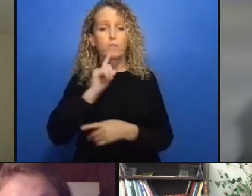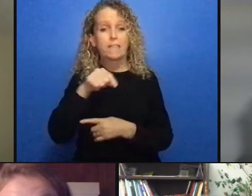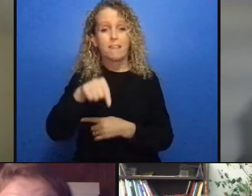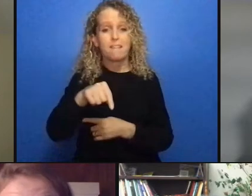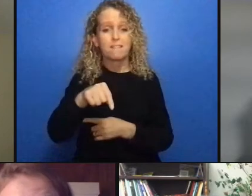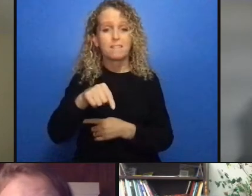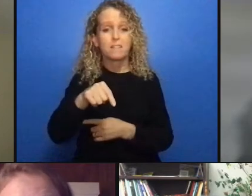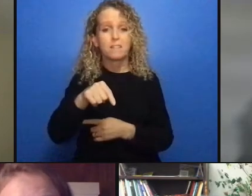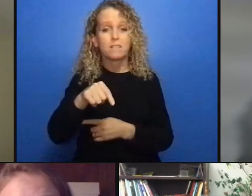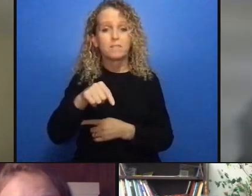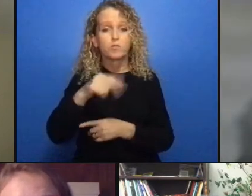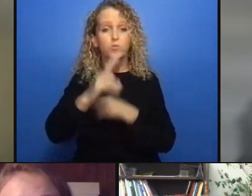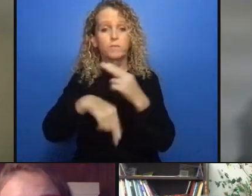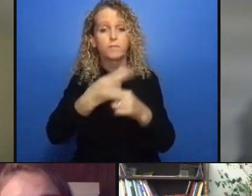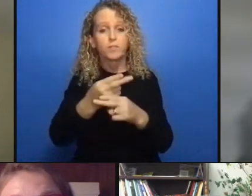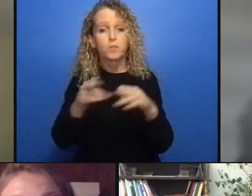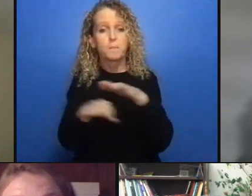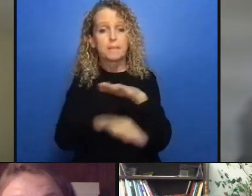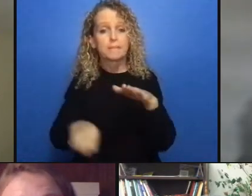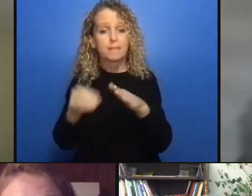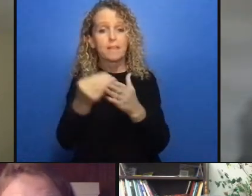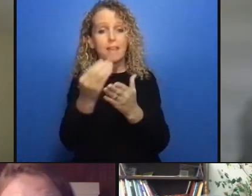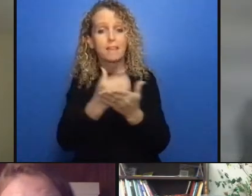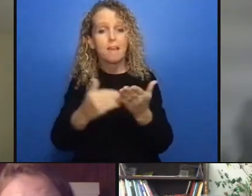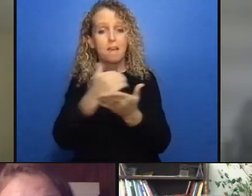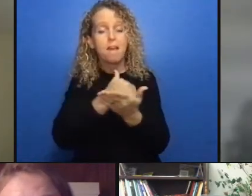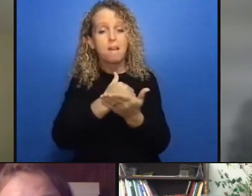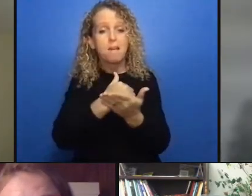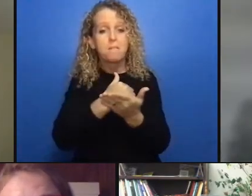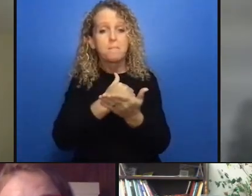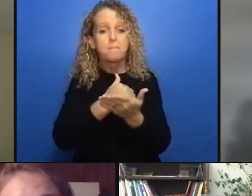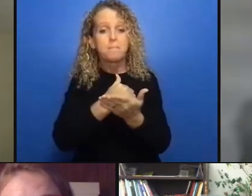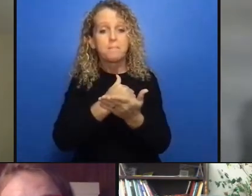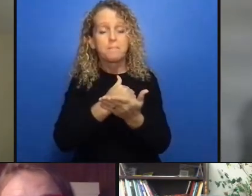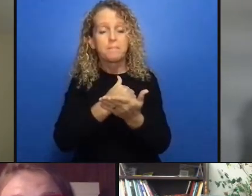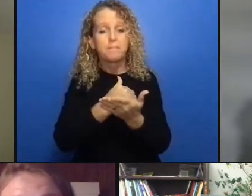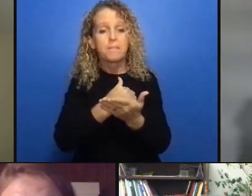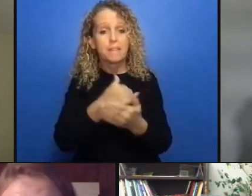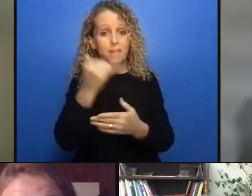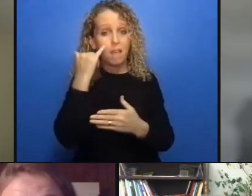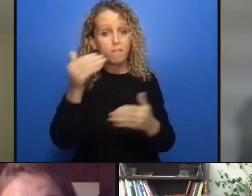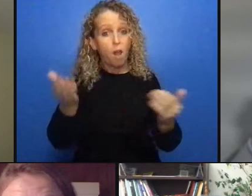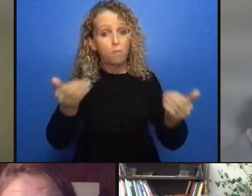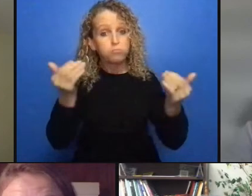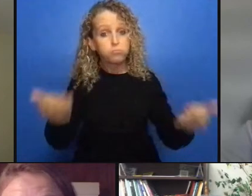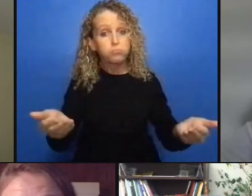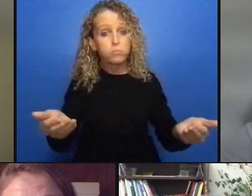could professor Wildeman kindly kindly expand on what abolition democracy means and where we can